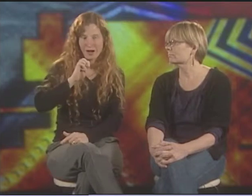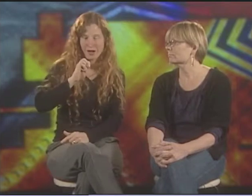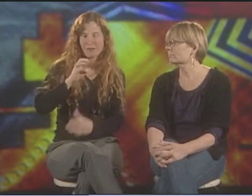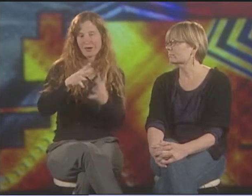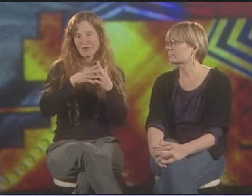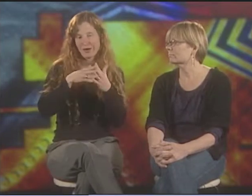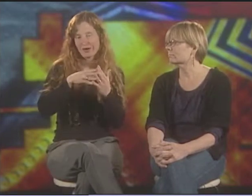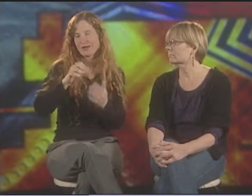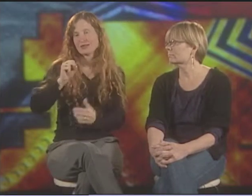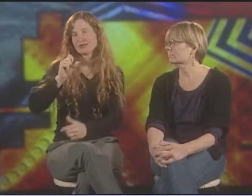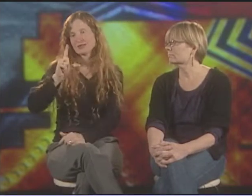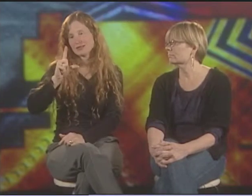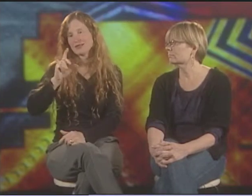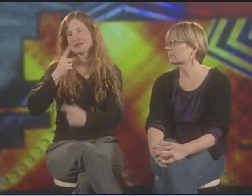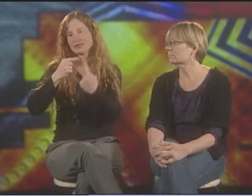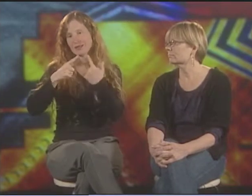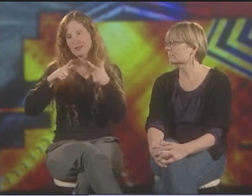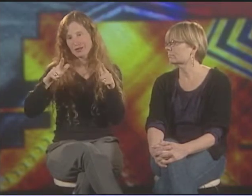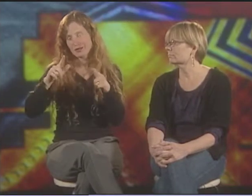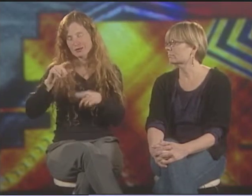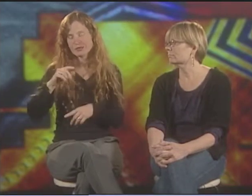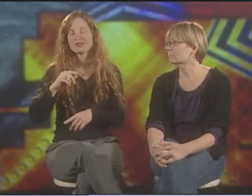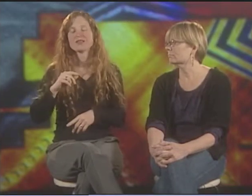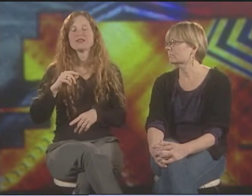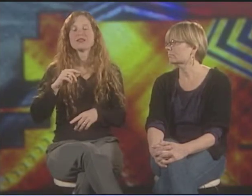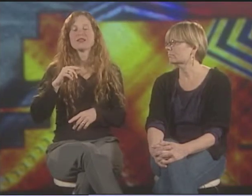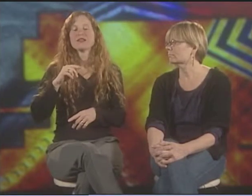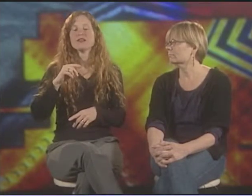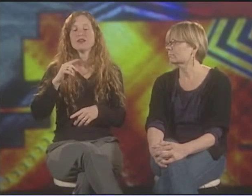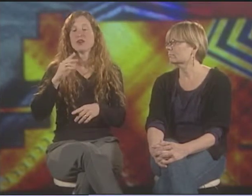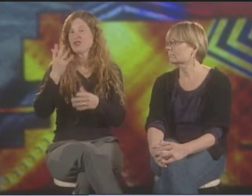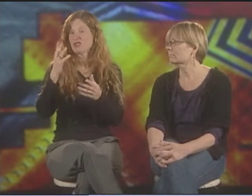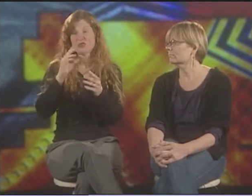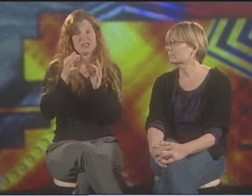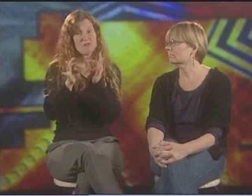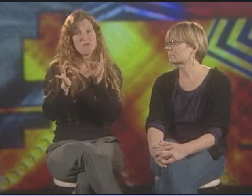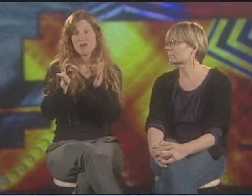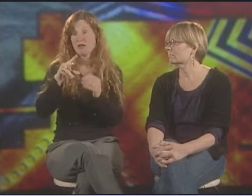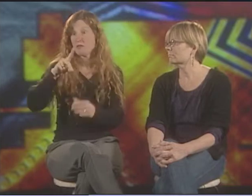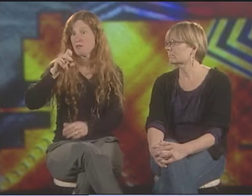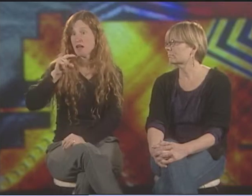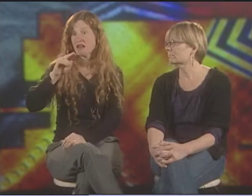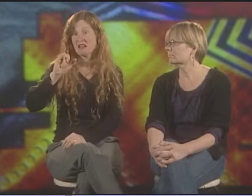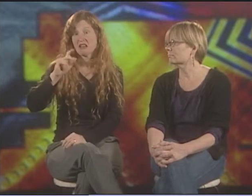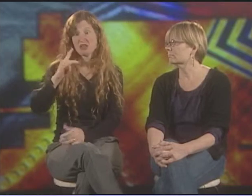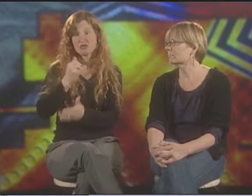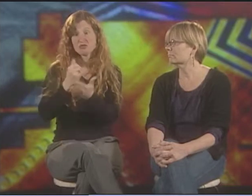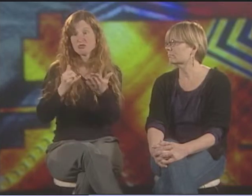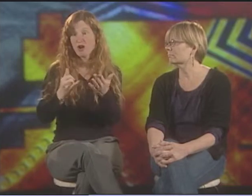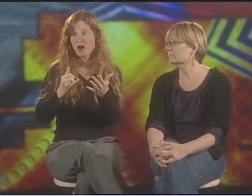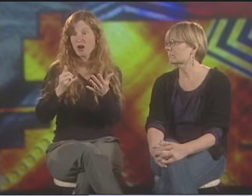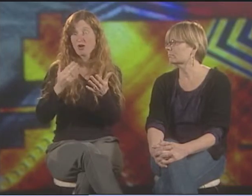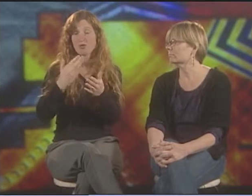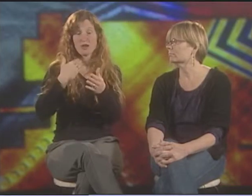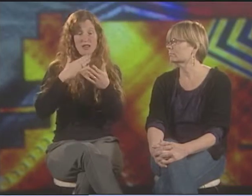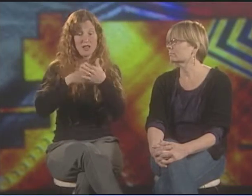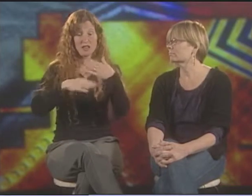A-M-E WAS AMERICA AND SLAN WAS SIGN LANGUAGE. BUT IT'S PRETTY SIMPLE PENCIL DRAWING